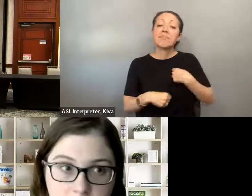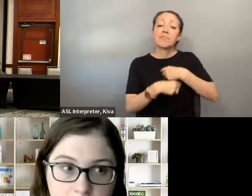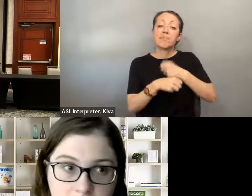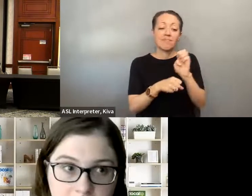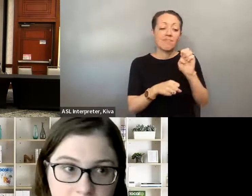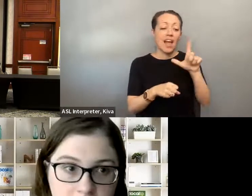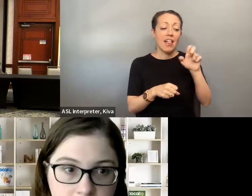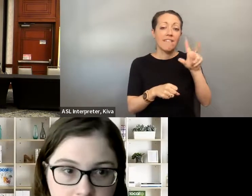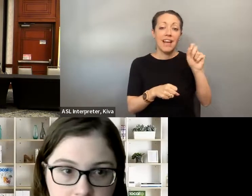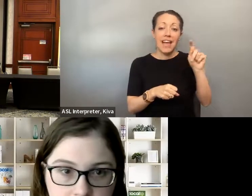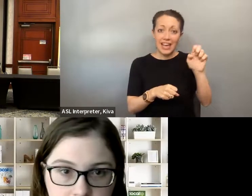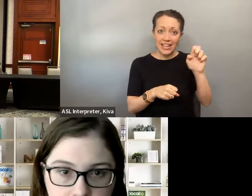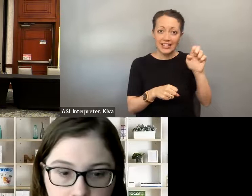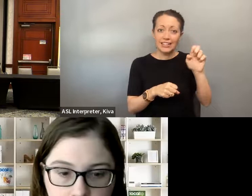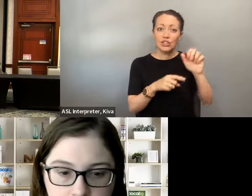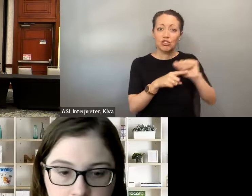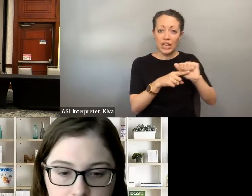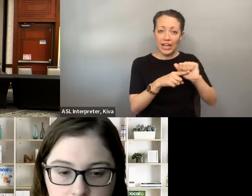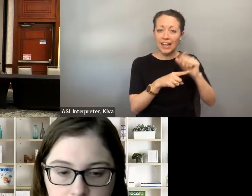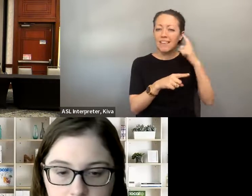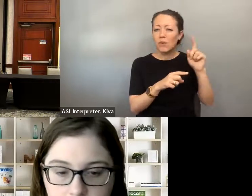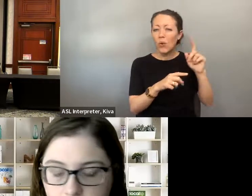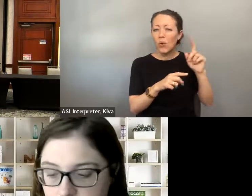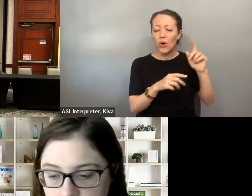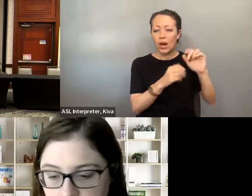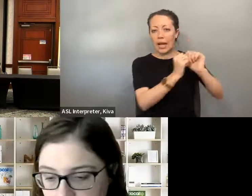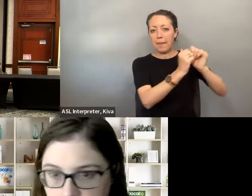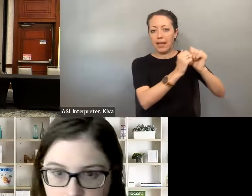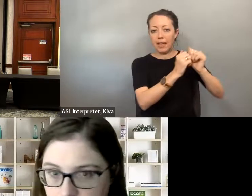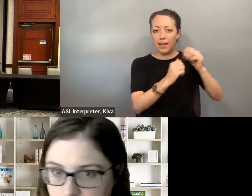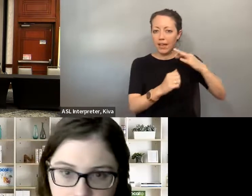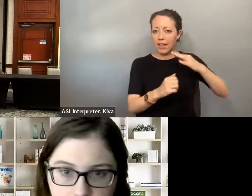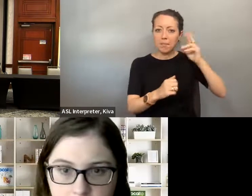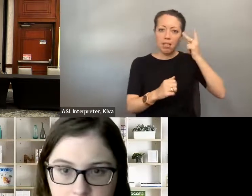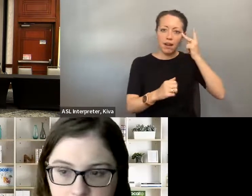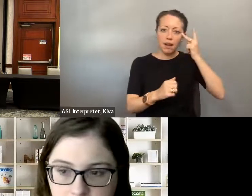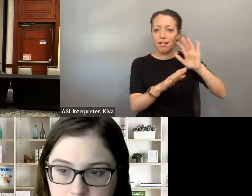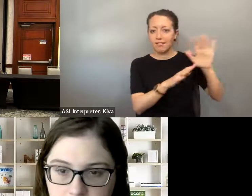I'm joining virtually today, My pronouns are she and her, and I am a white woman with short brown hair, wearing glasses, and so I am in front of a virtual background that is filled with books, I am the Creator.